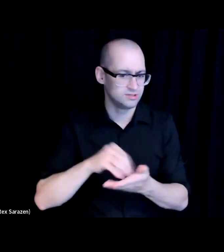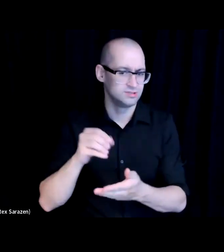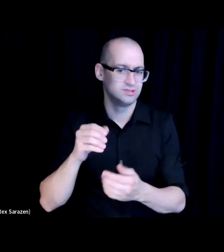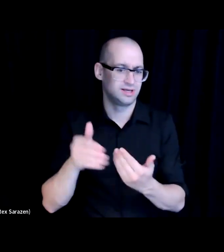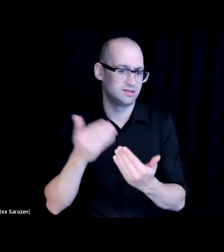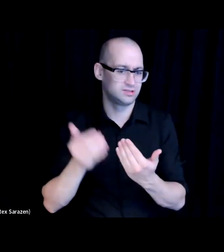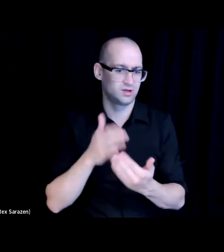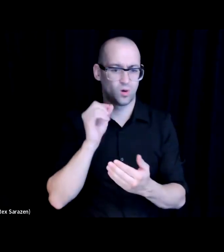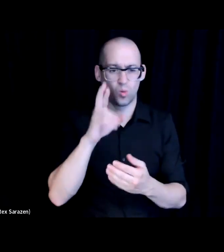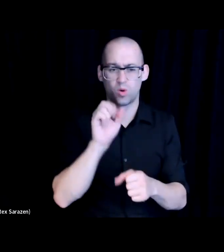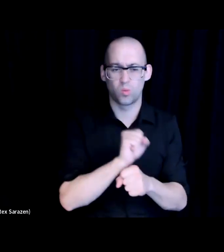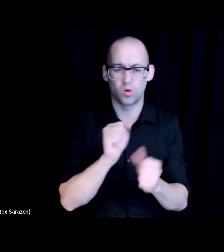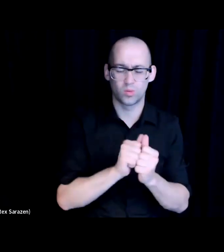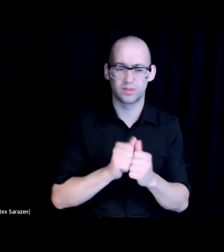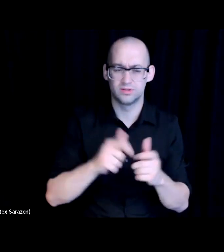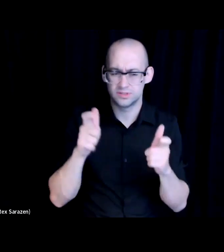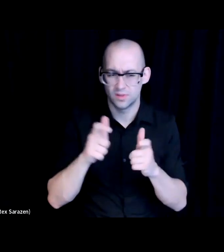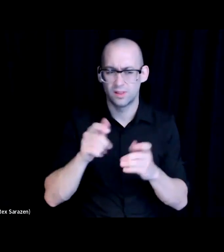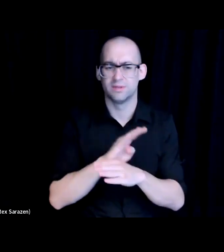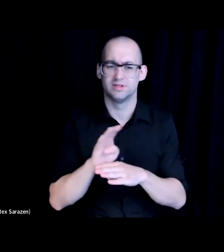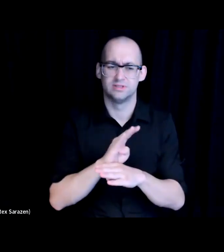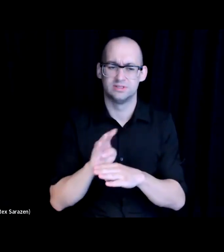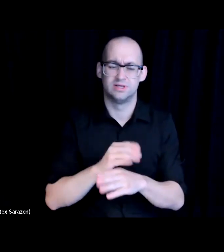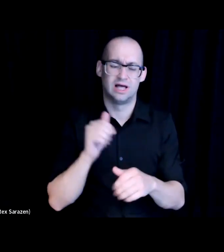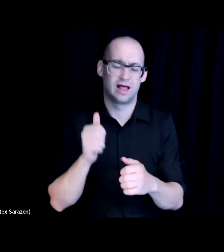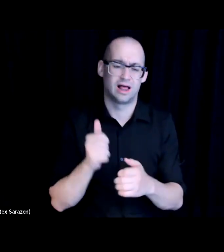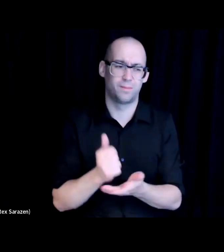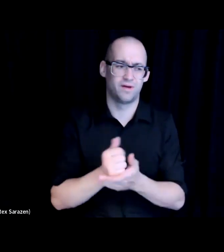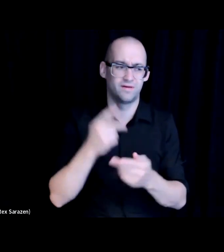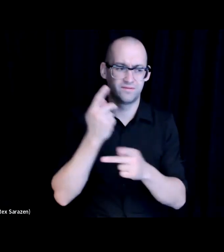and small businesses to help figure out what kind of platforms they need to manage their